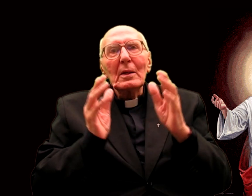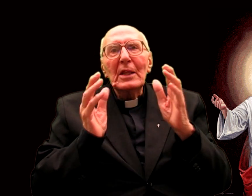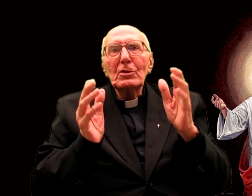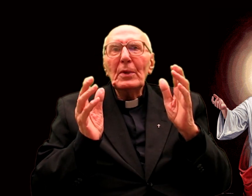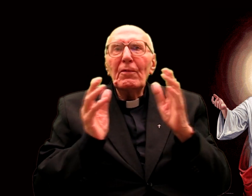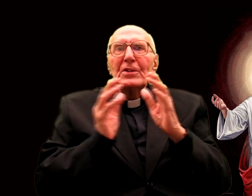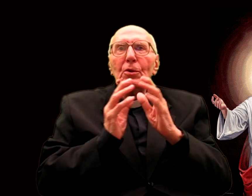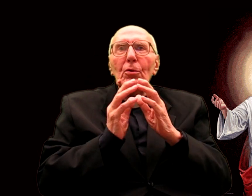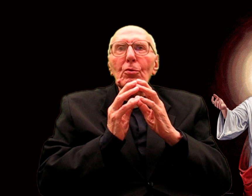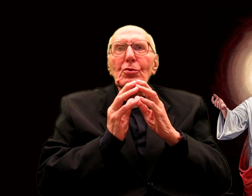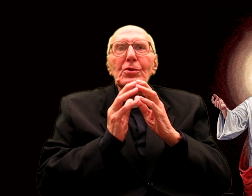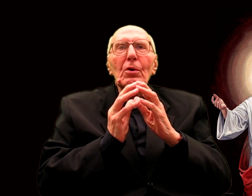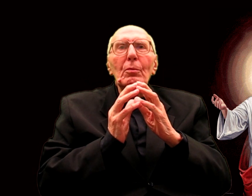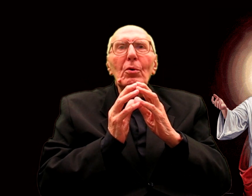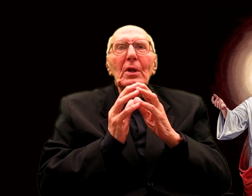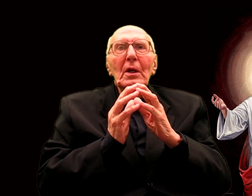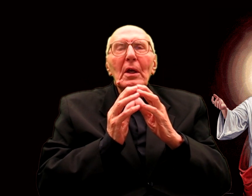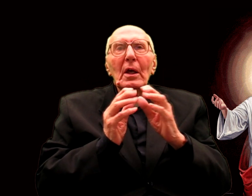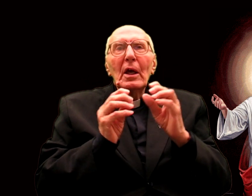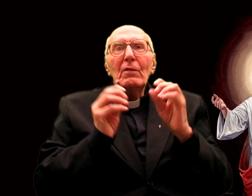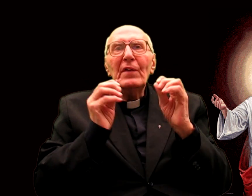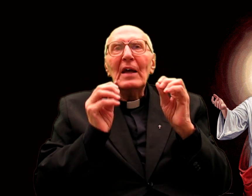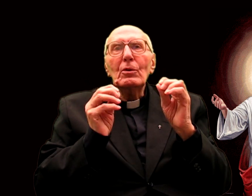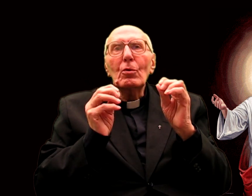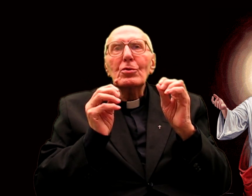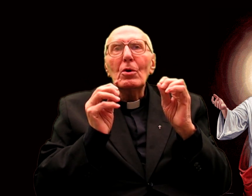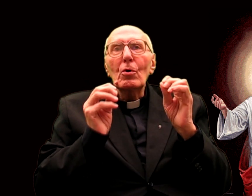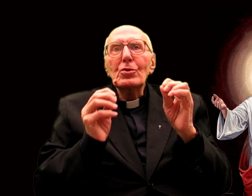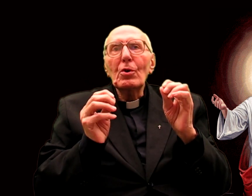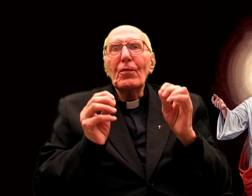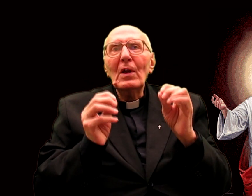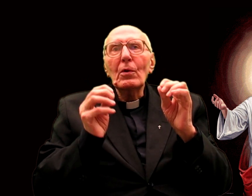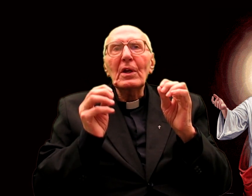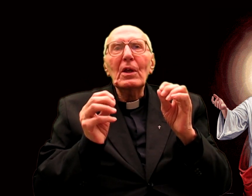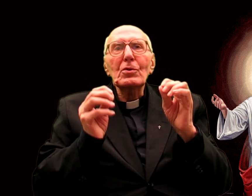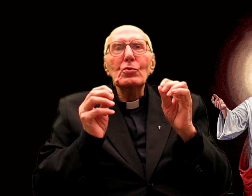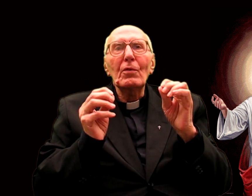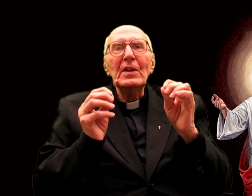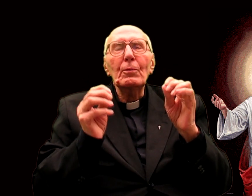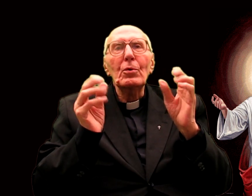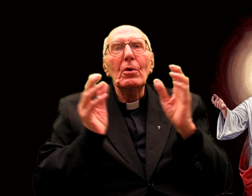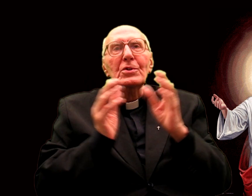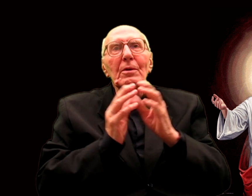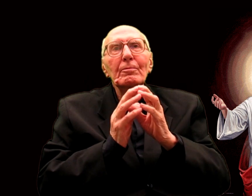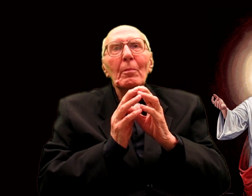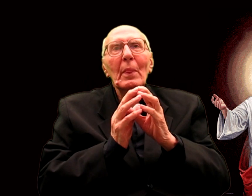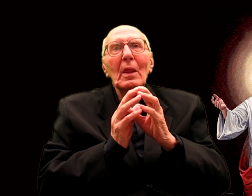God has shown us his love by sending us your Son who gave His life for us.